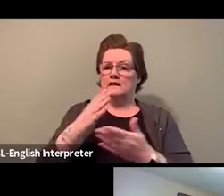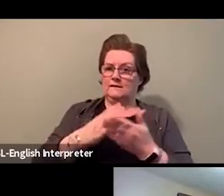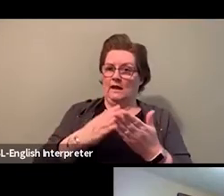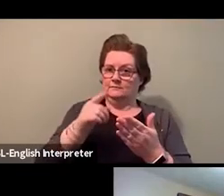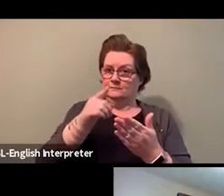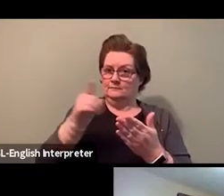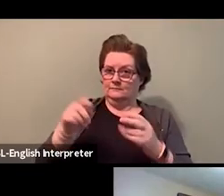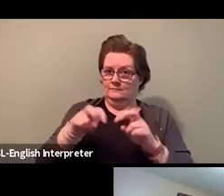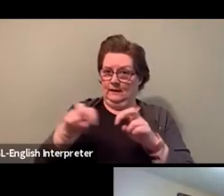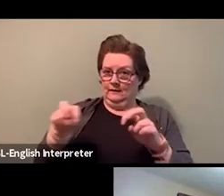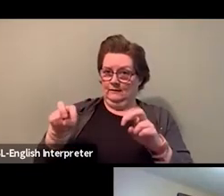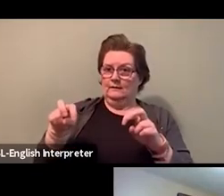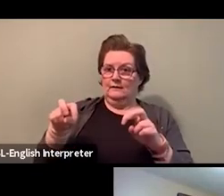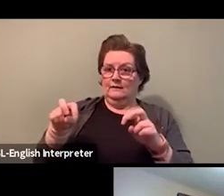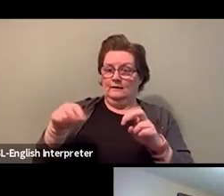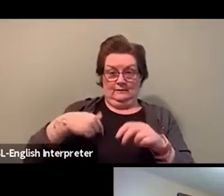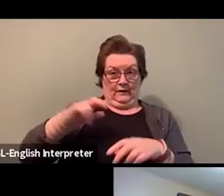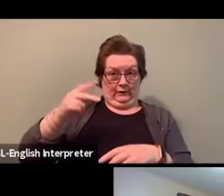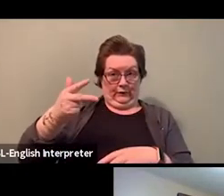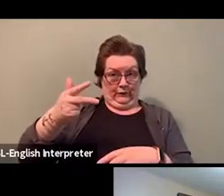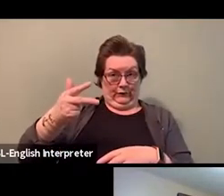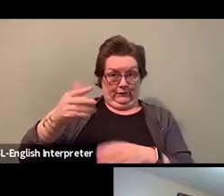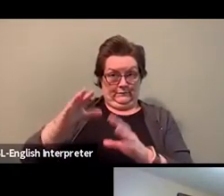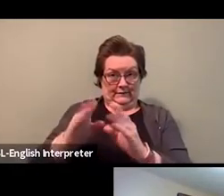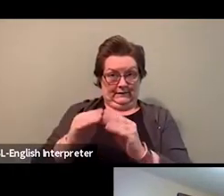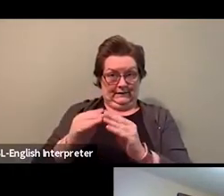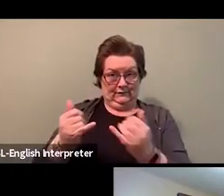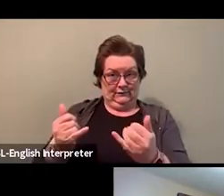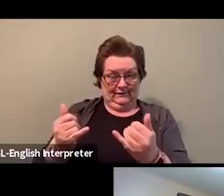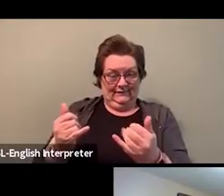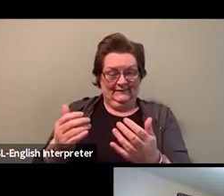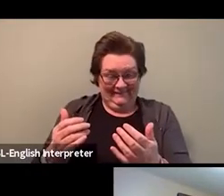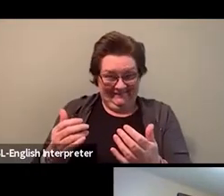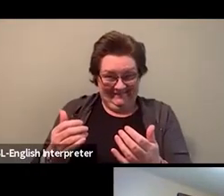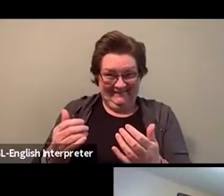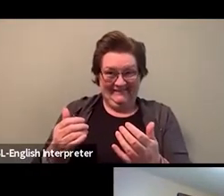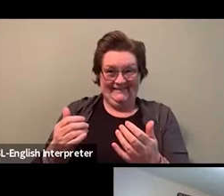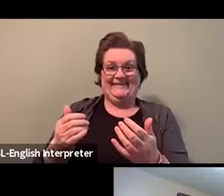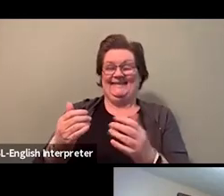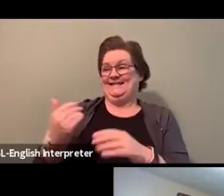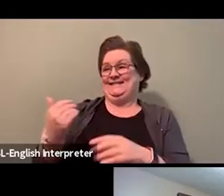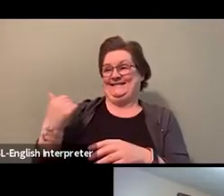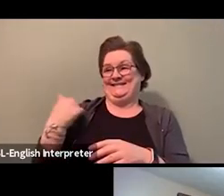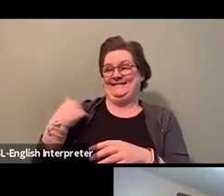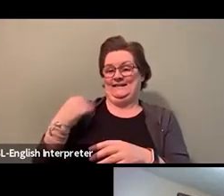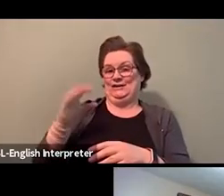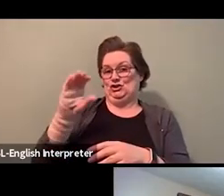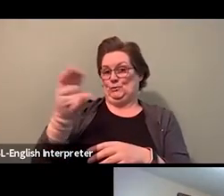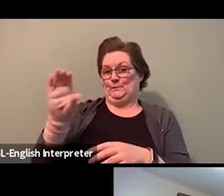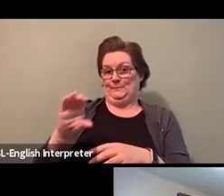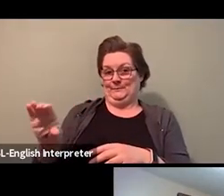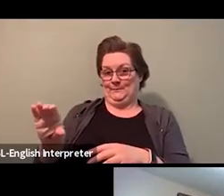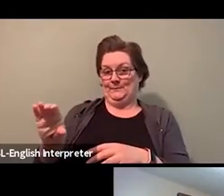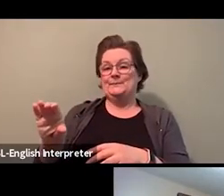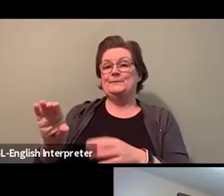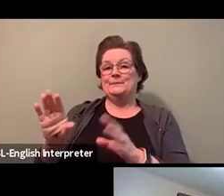'cause we actually had another Zoom, where we are bringing in other members from locals